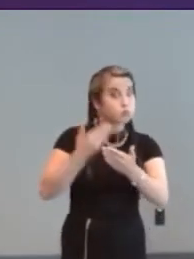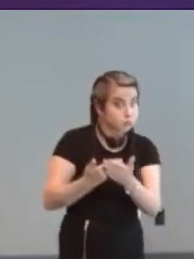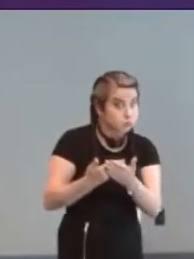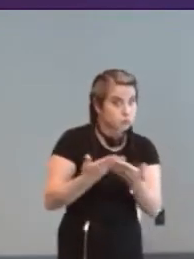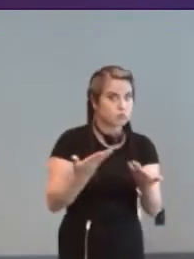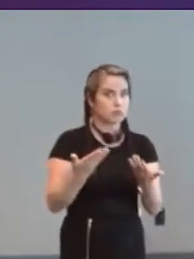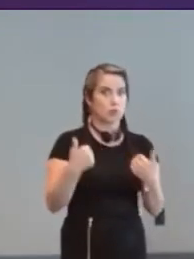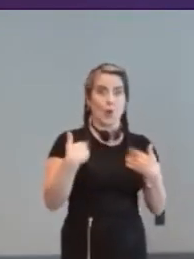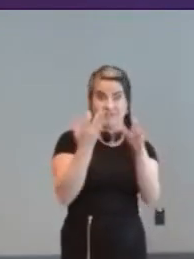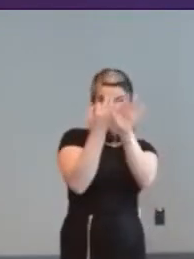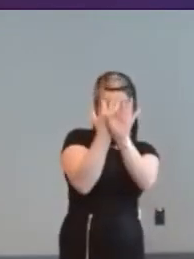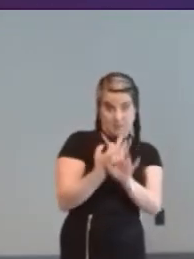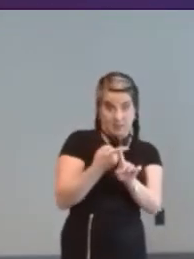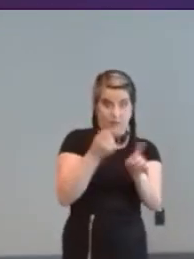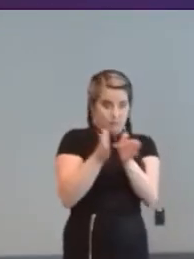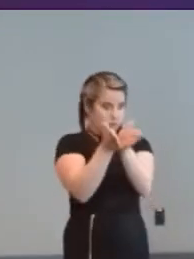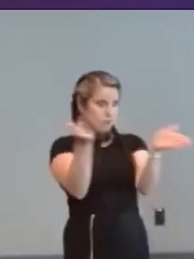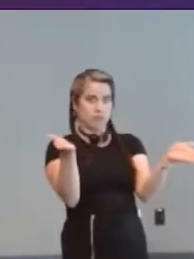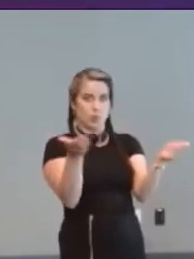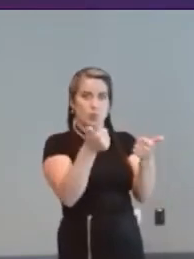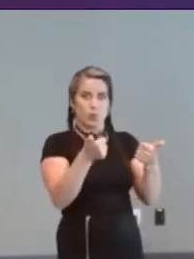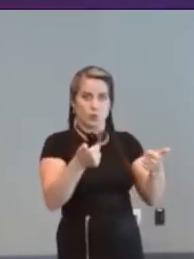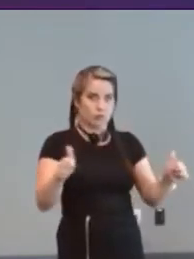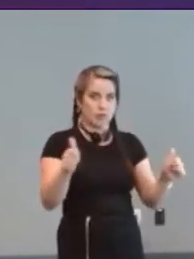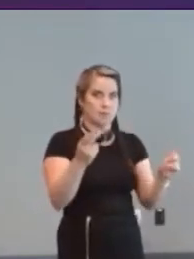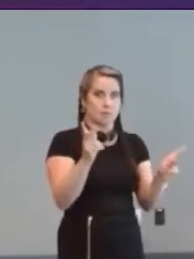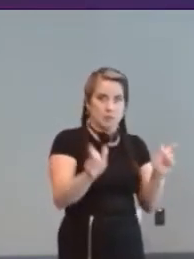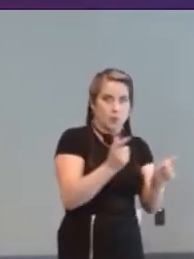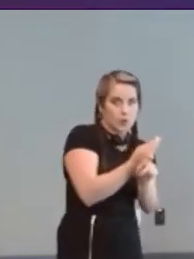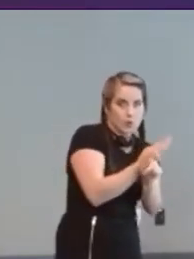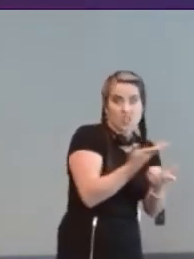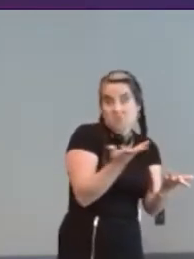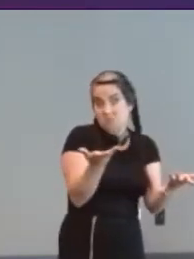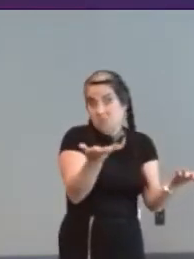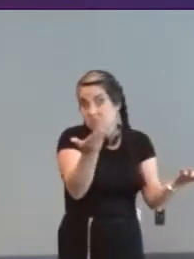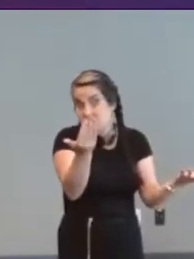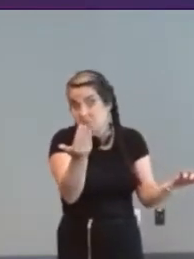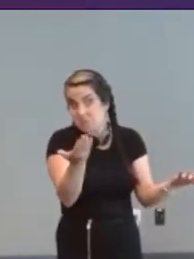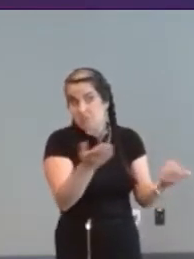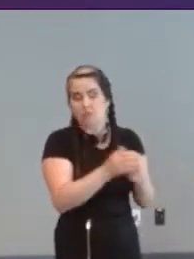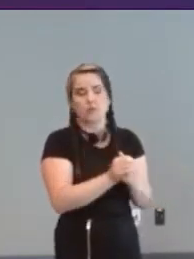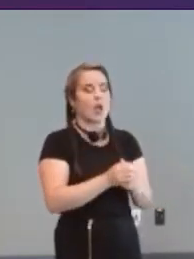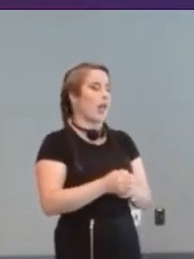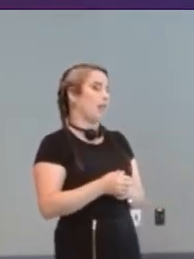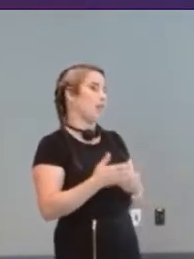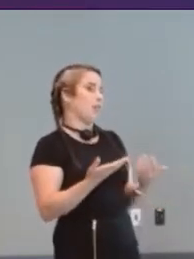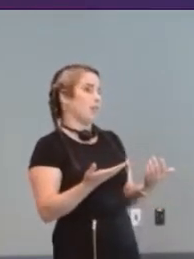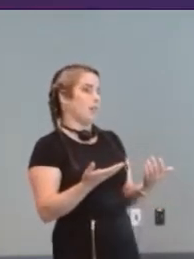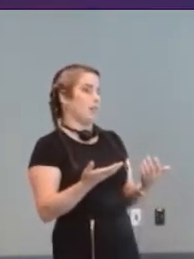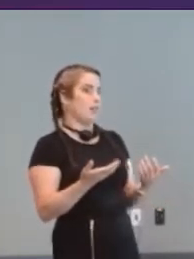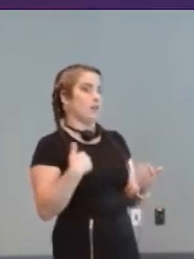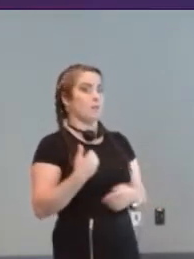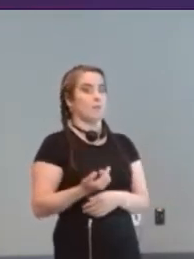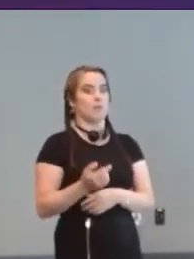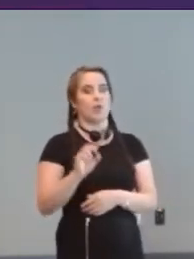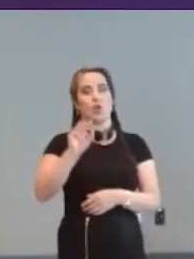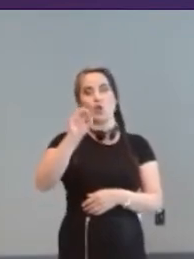public saying if it's... [Barrie] I think I mean from from one switch side sometimes if a controller goes